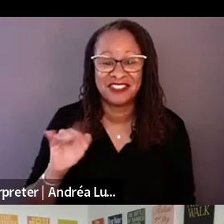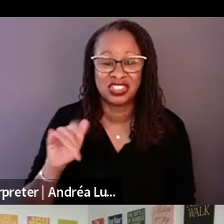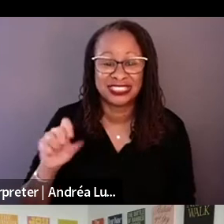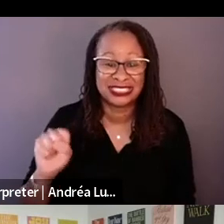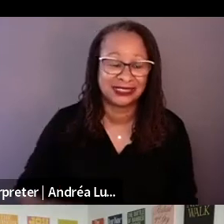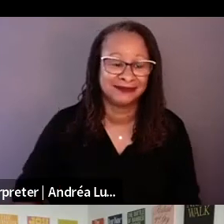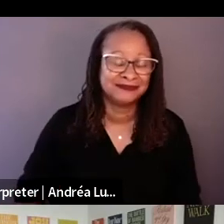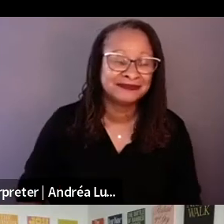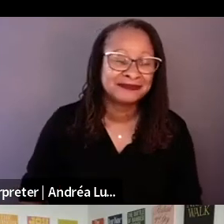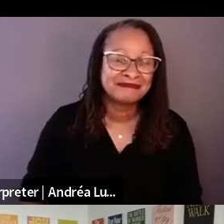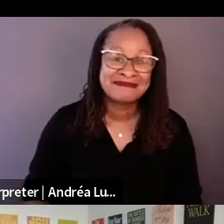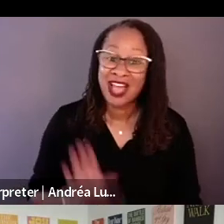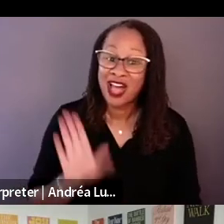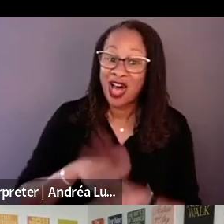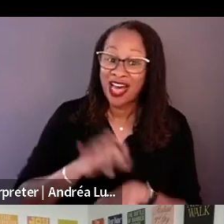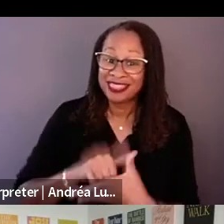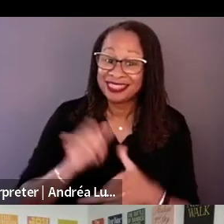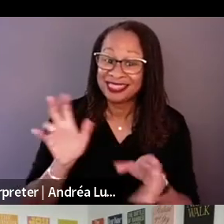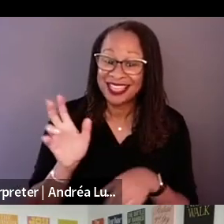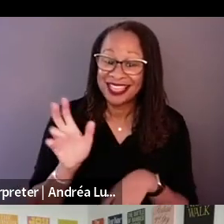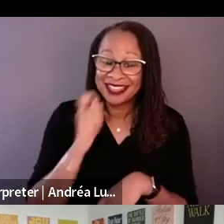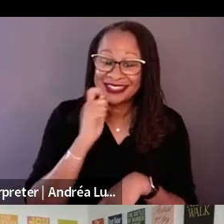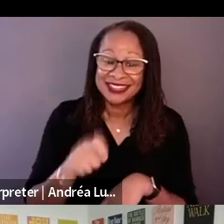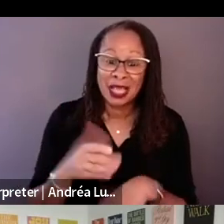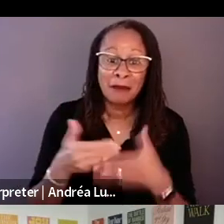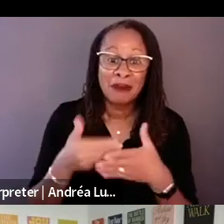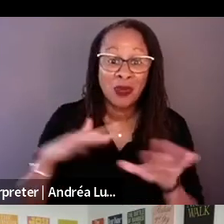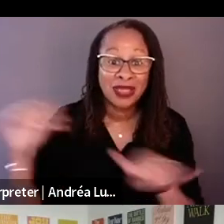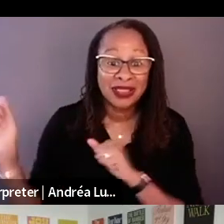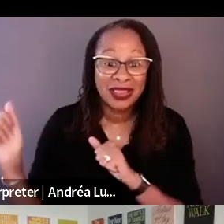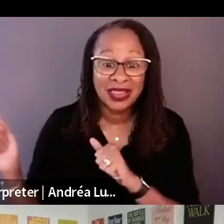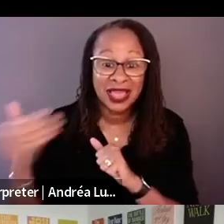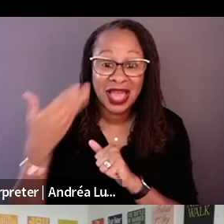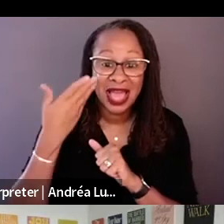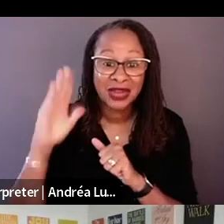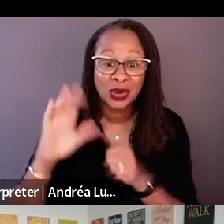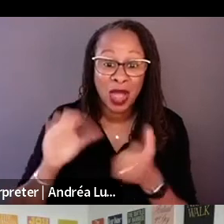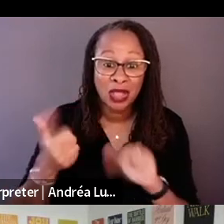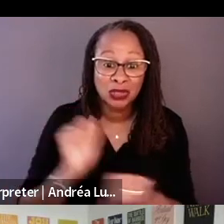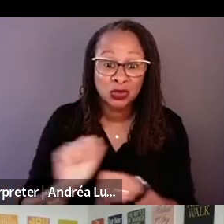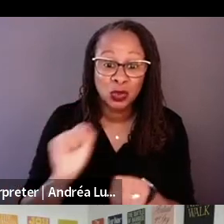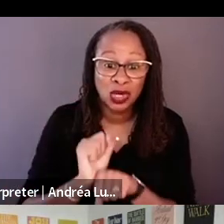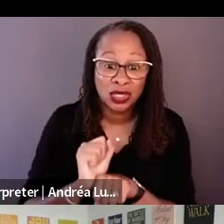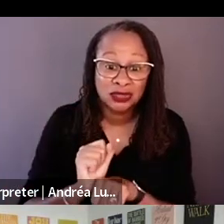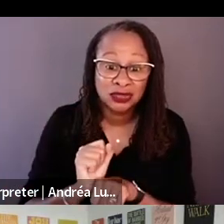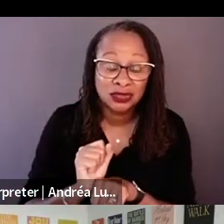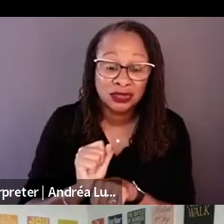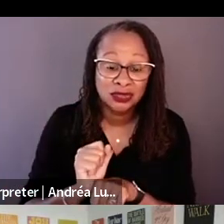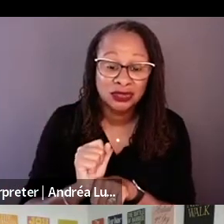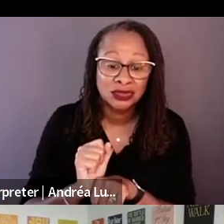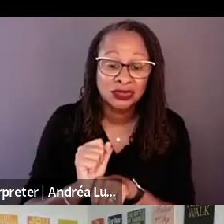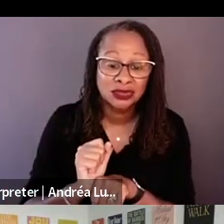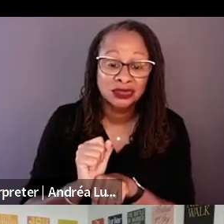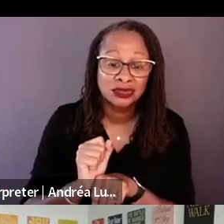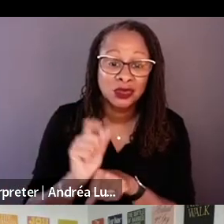I don't know how this works in terms of the zoom and who has access to the chat, but there's a lot